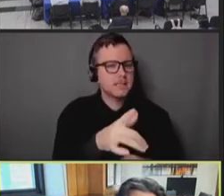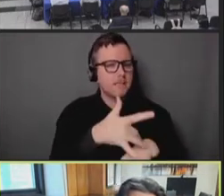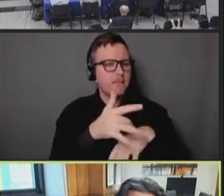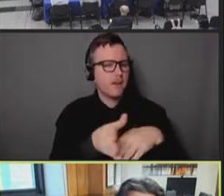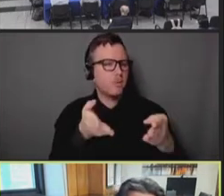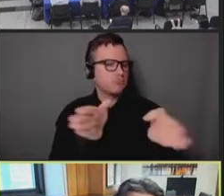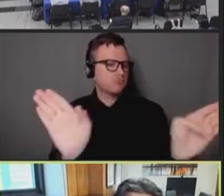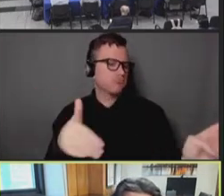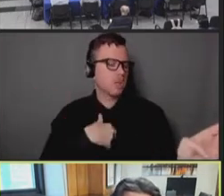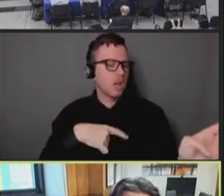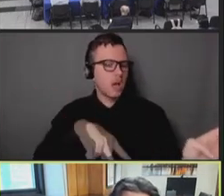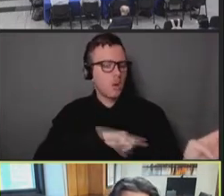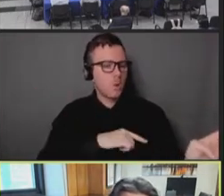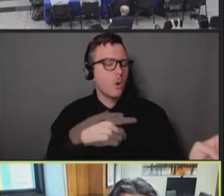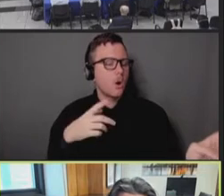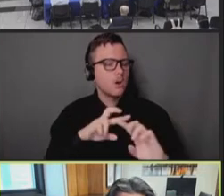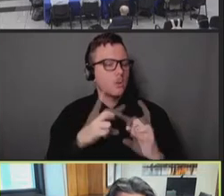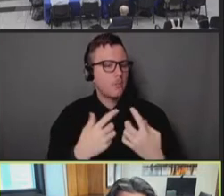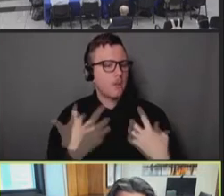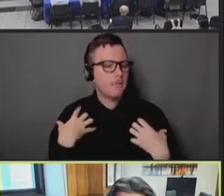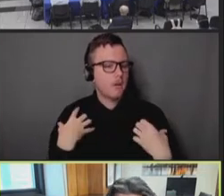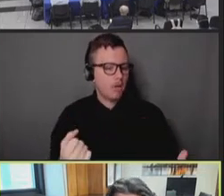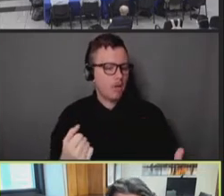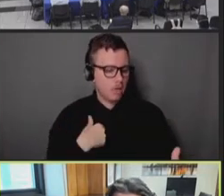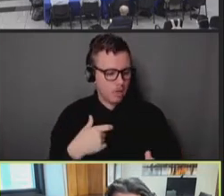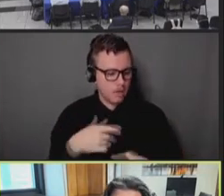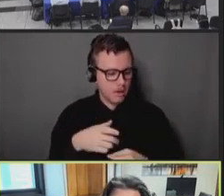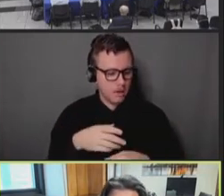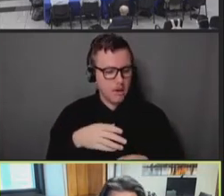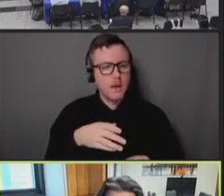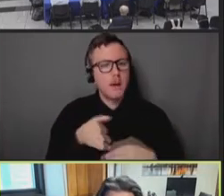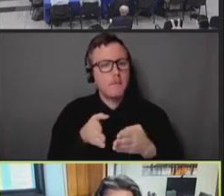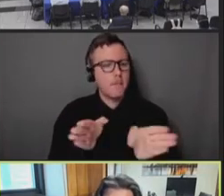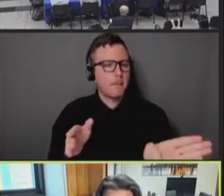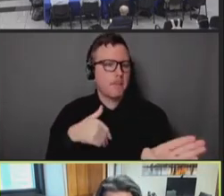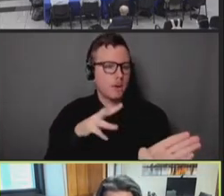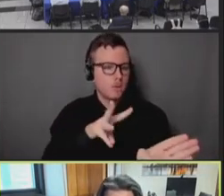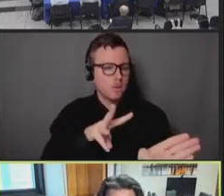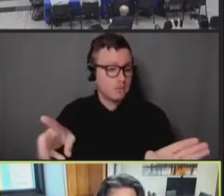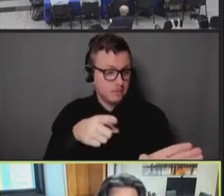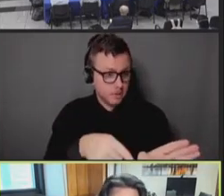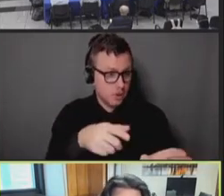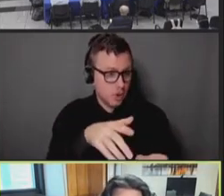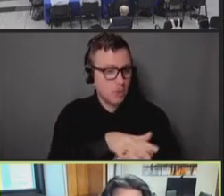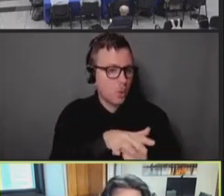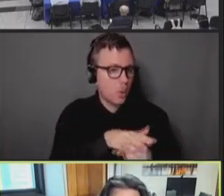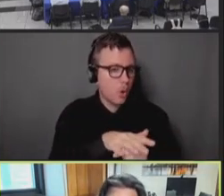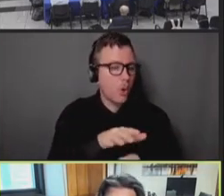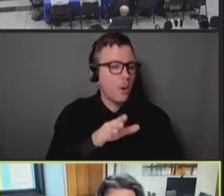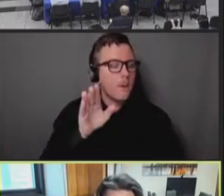the majority of vaccines have gone to the borough of Manhattan. This is consistent with where the